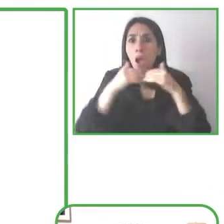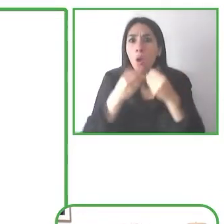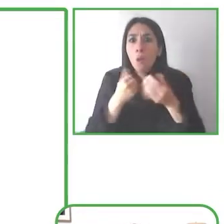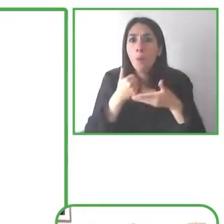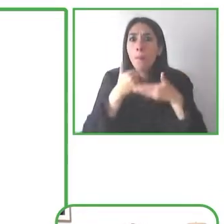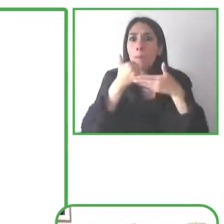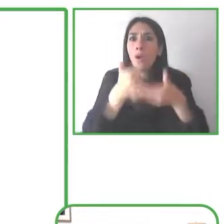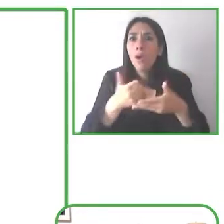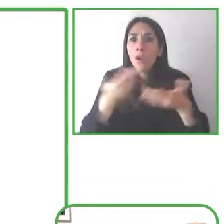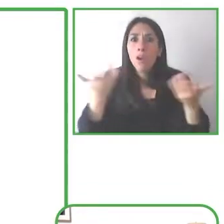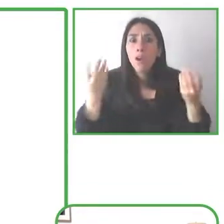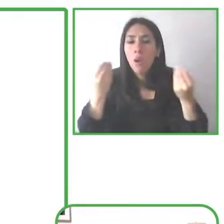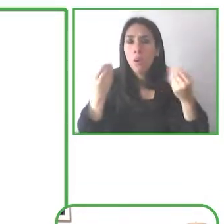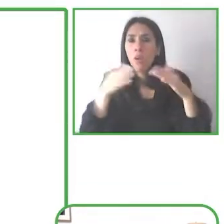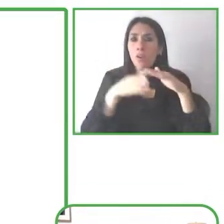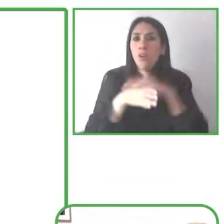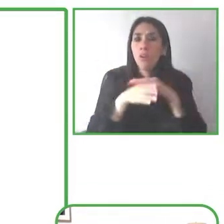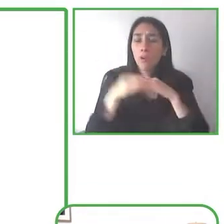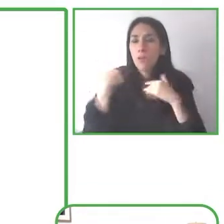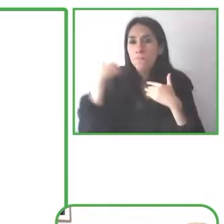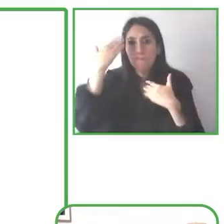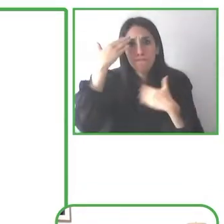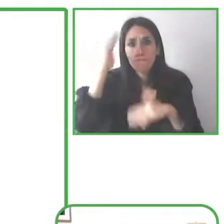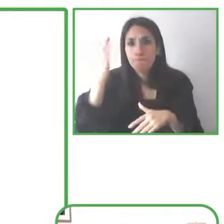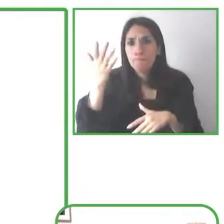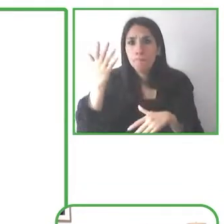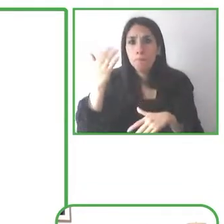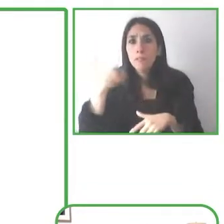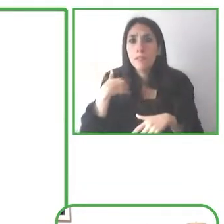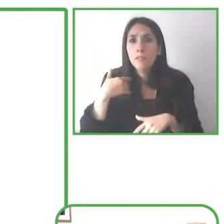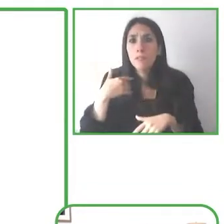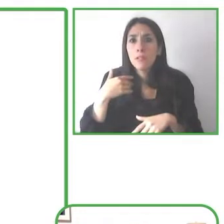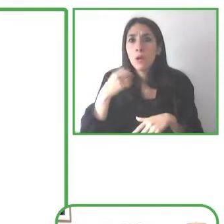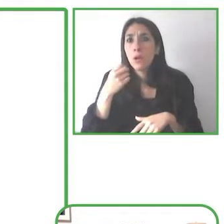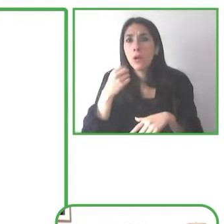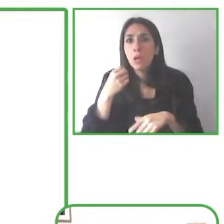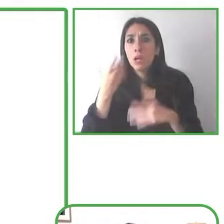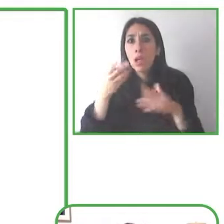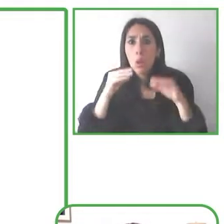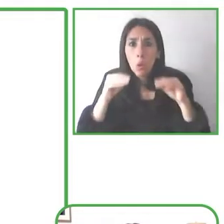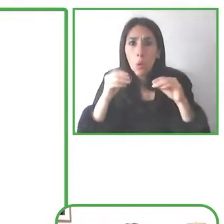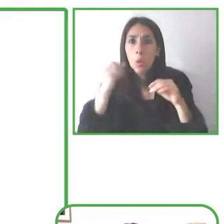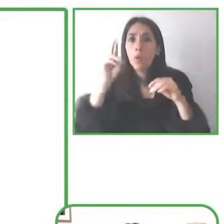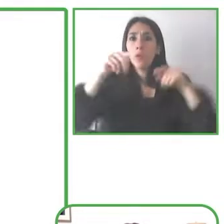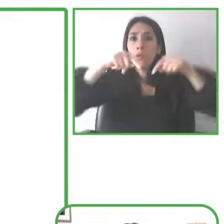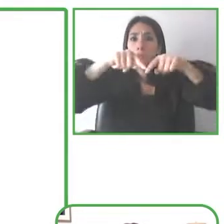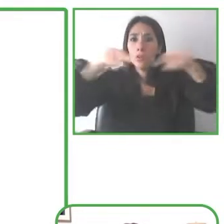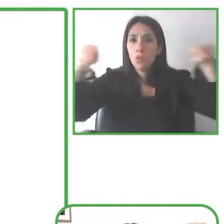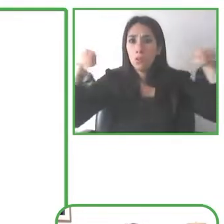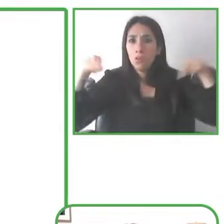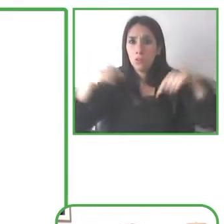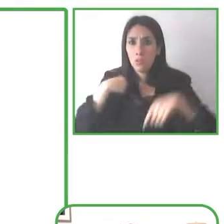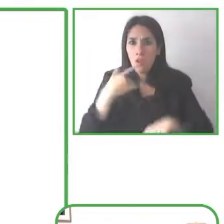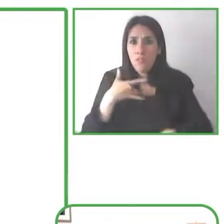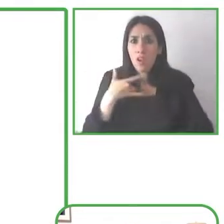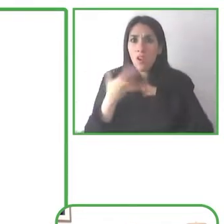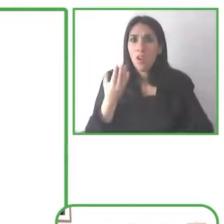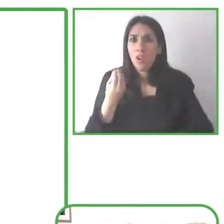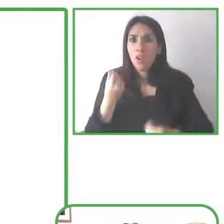So I relied pretty heavily on my parents and on my brother to sort of bridge those gaps in those early years of high school where I would literally go